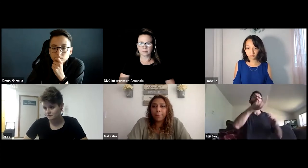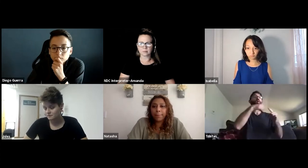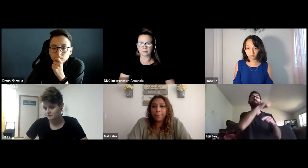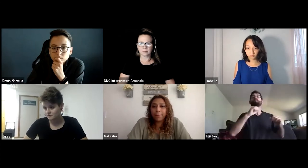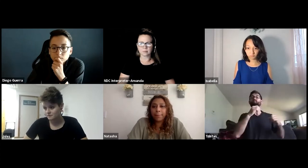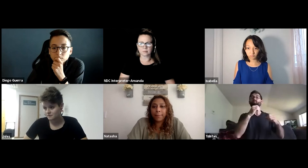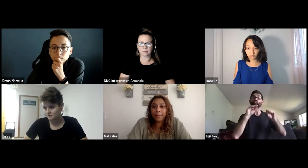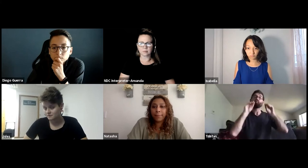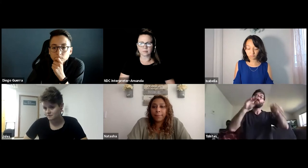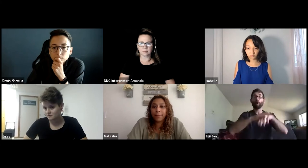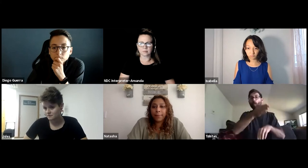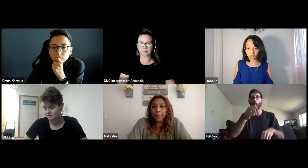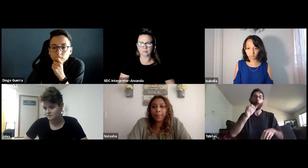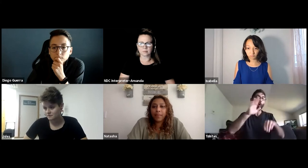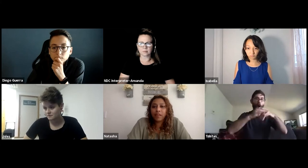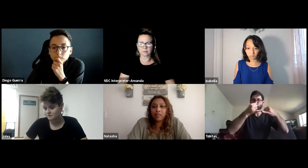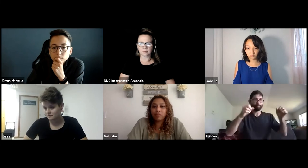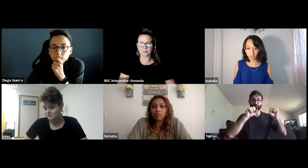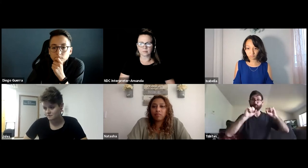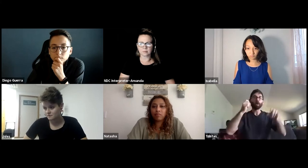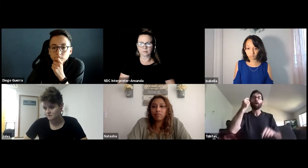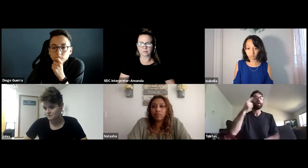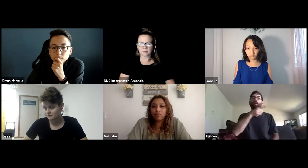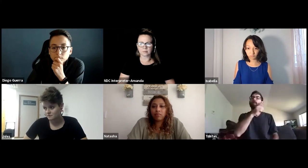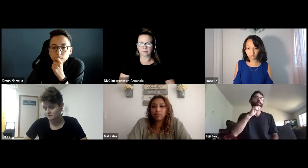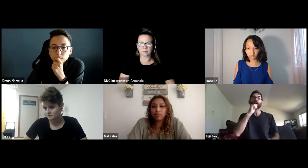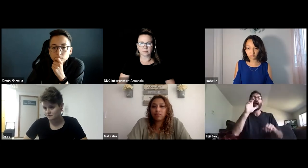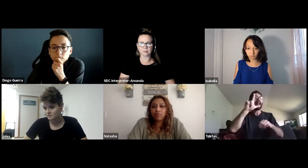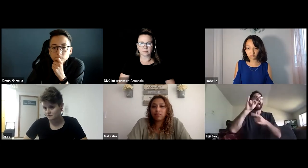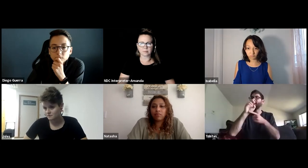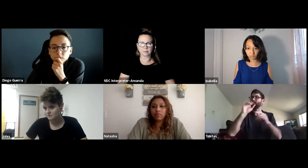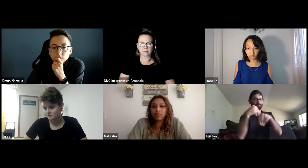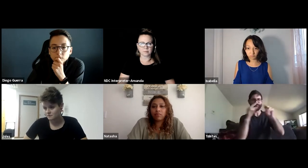So I had to have patience because a lot of the information was just put on Blackboard